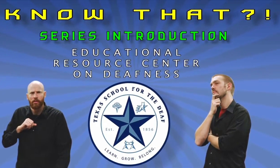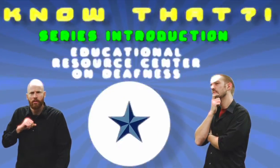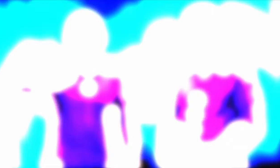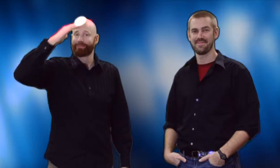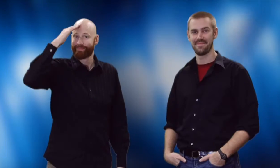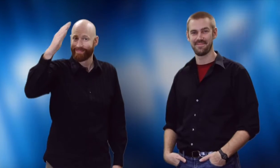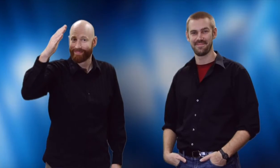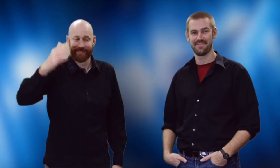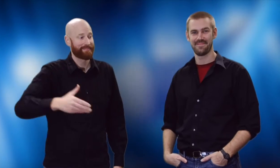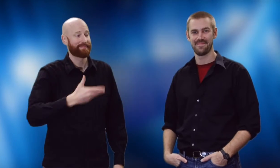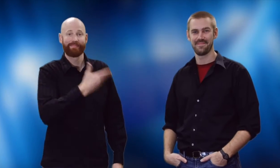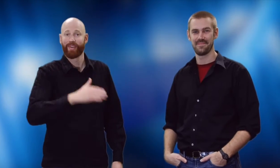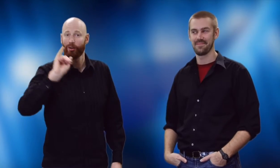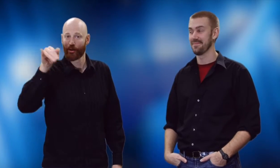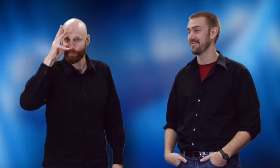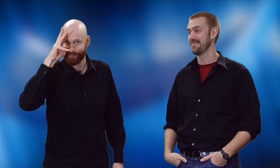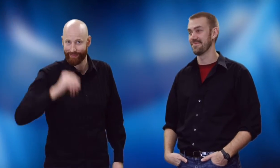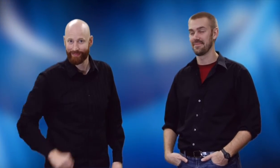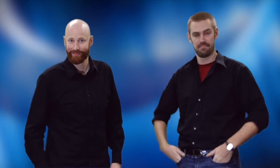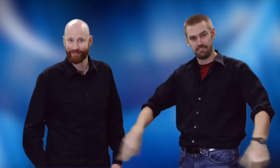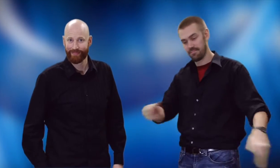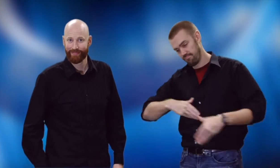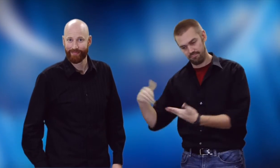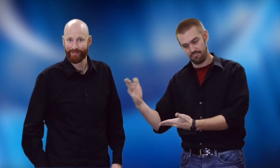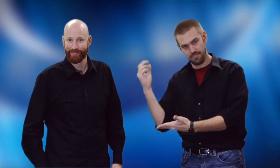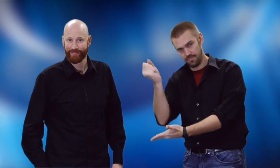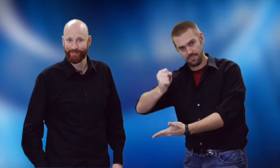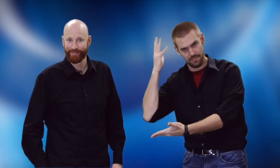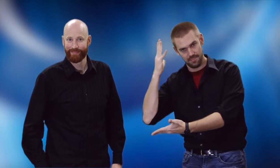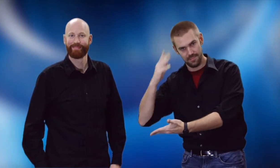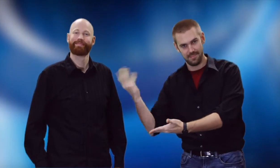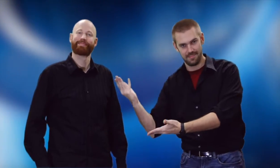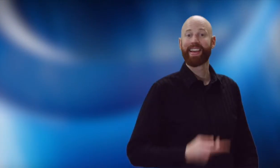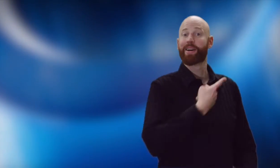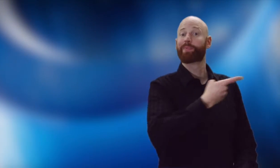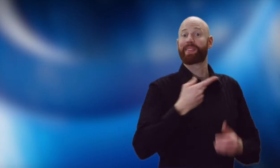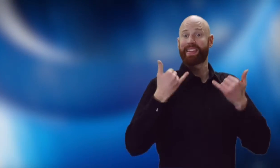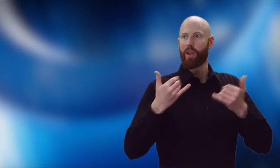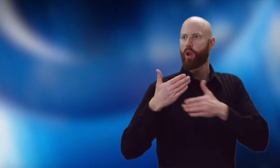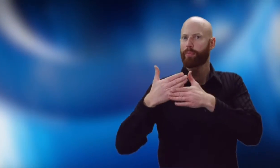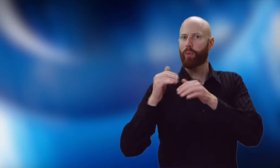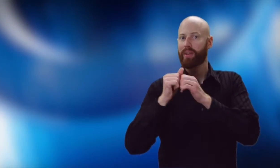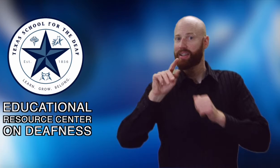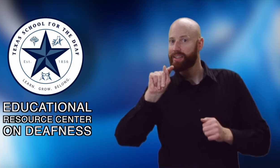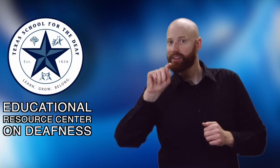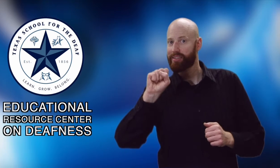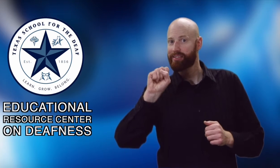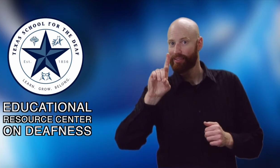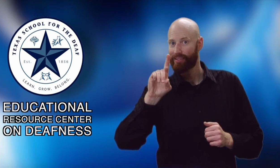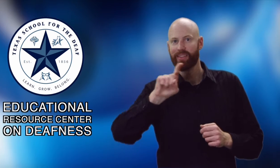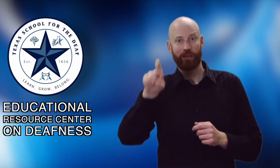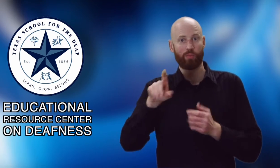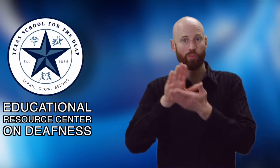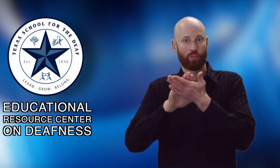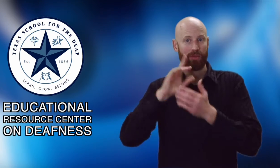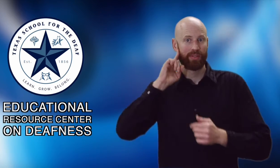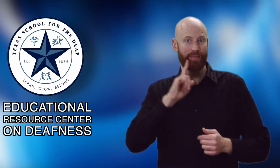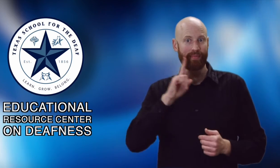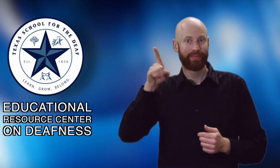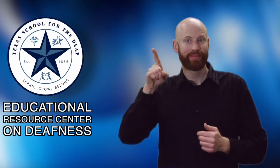Hi there, this is Jeremy. And this is Austin. We are now partnering up with TSD, Texas School for the Deaf